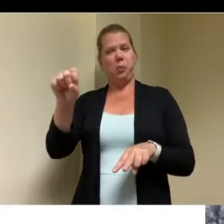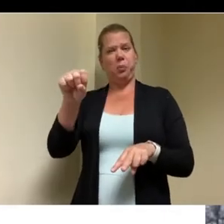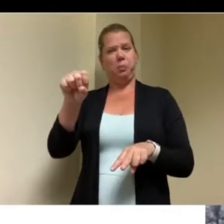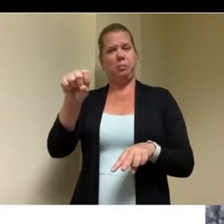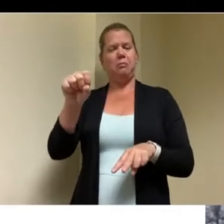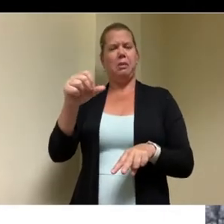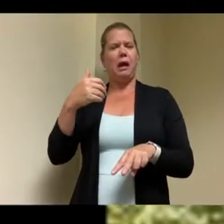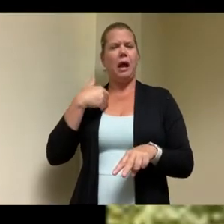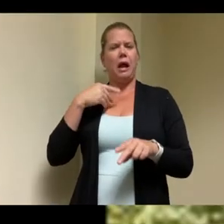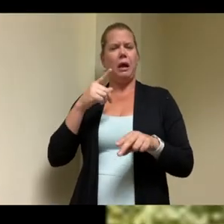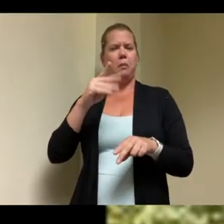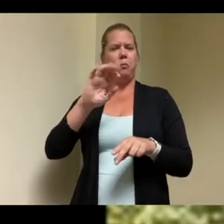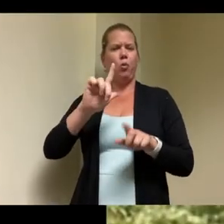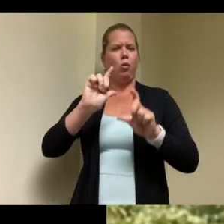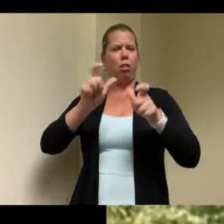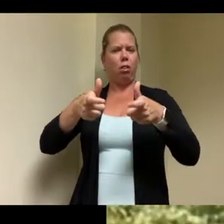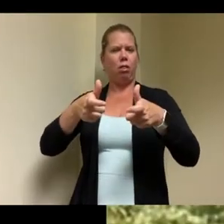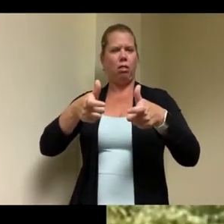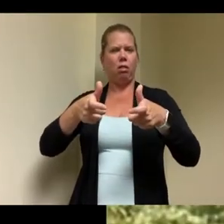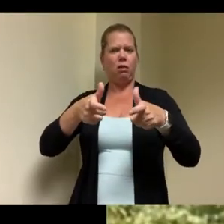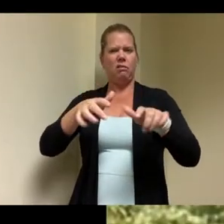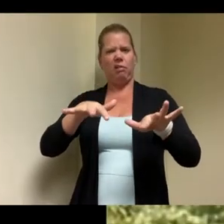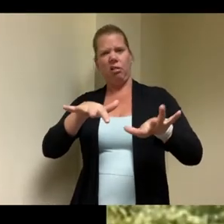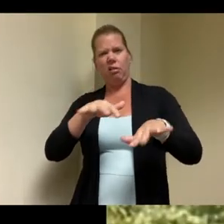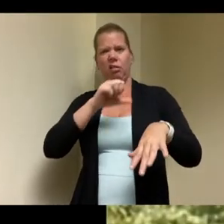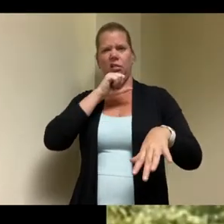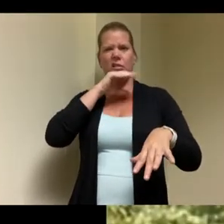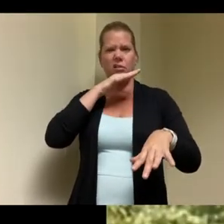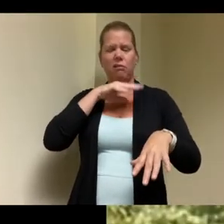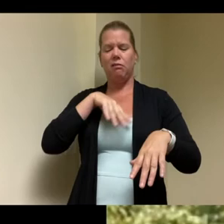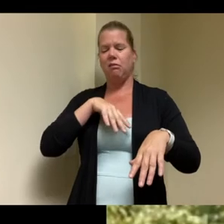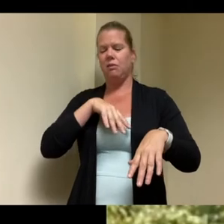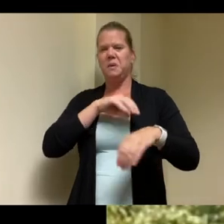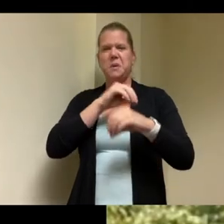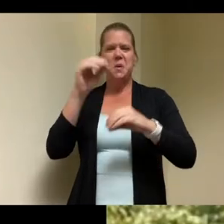uh so there was no trees or anything uh that we not too many things we had to